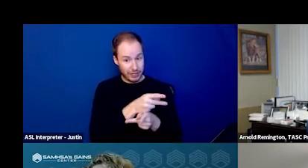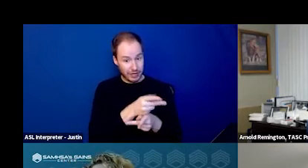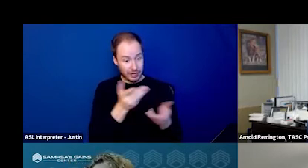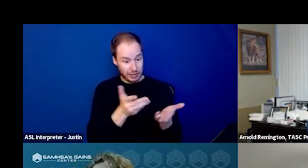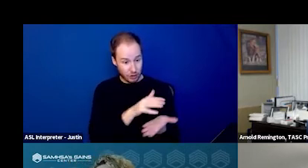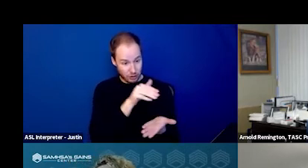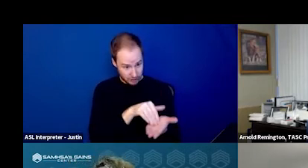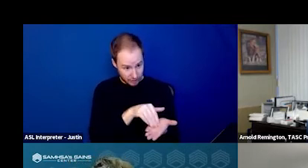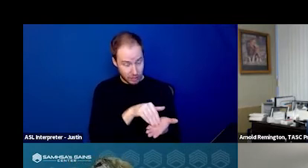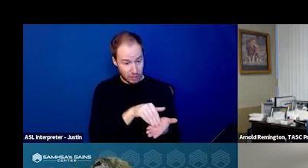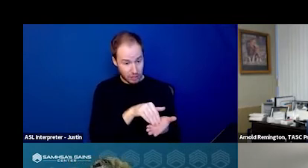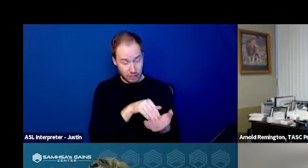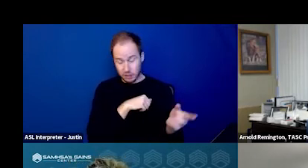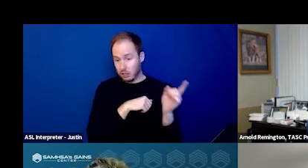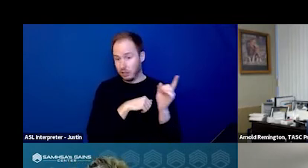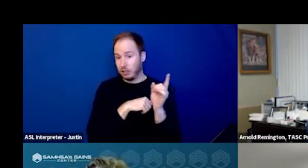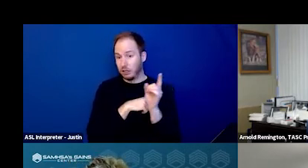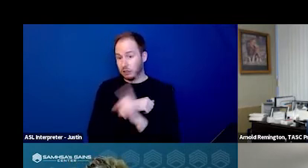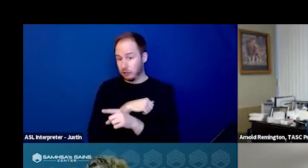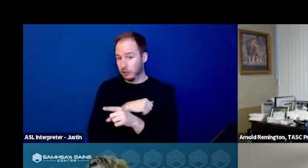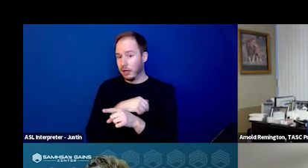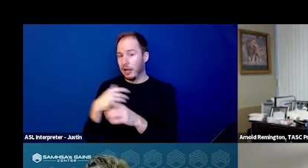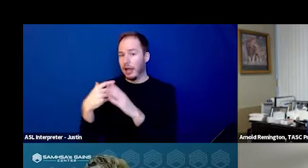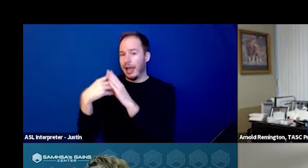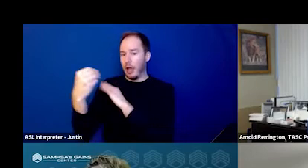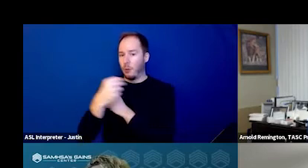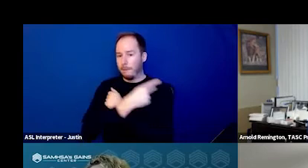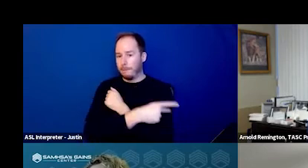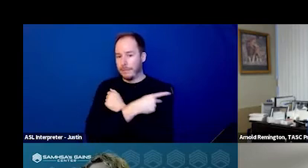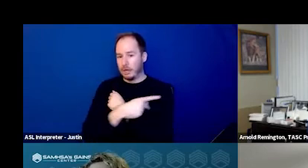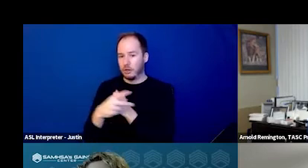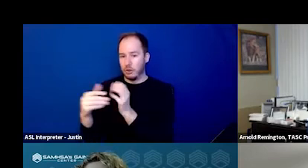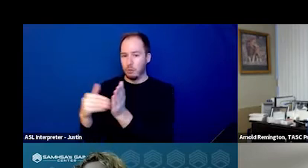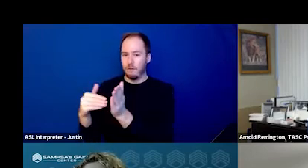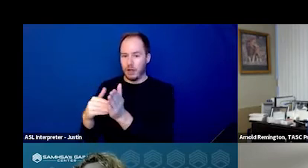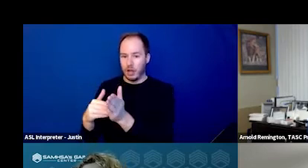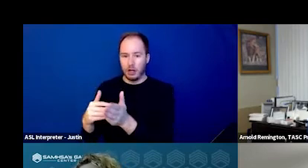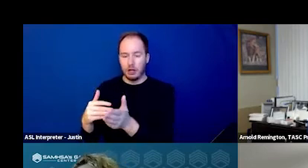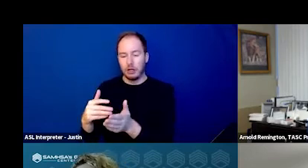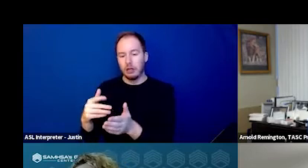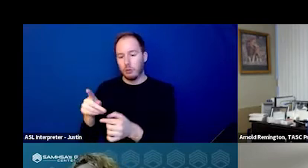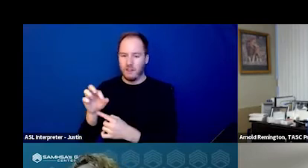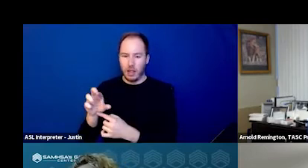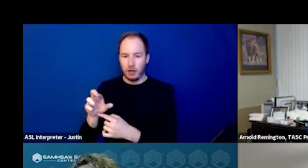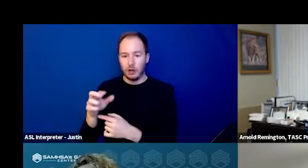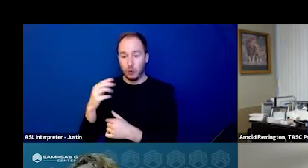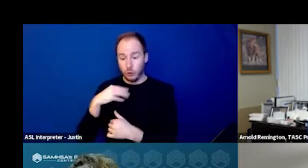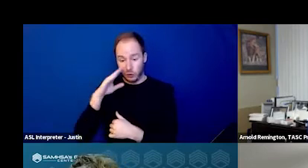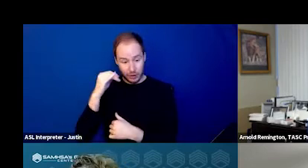and bridging to an outpatient provider. We have found that if an individual is engaged